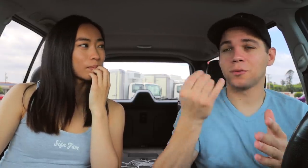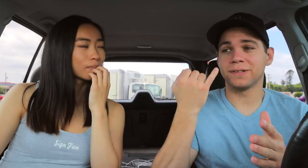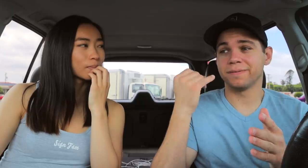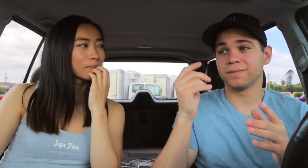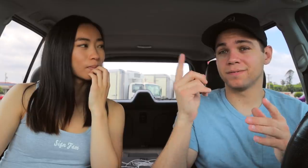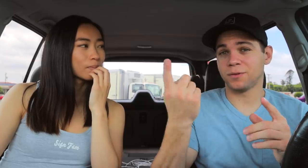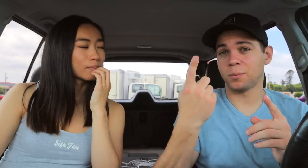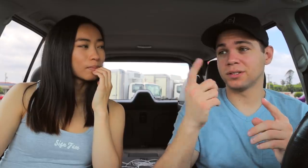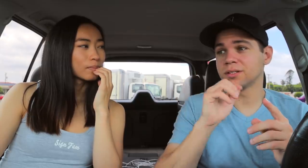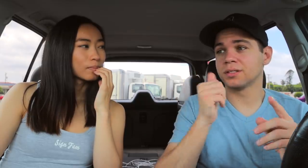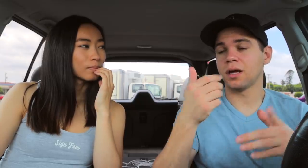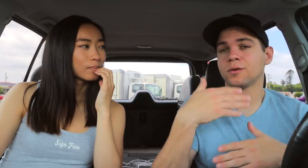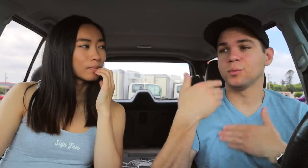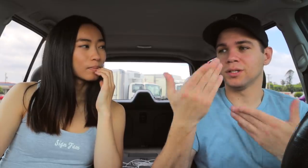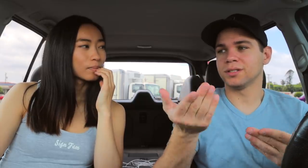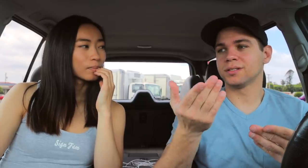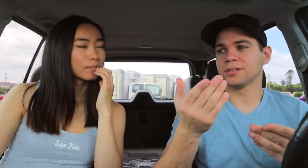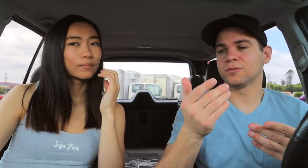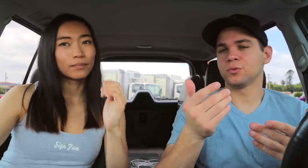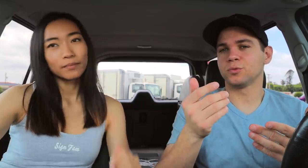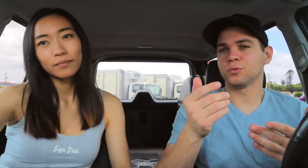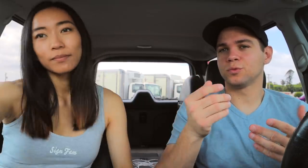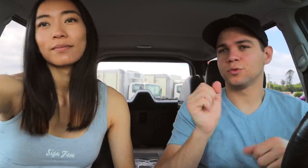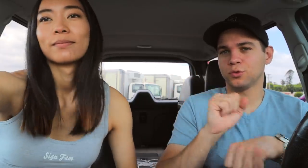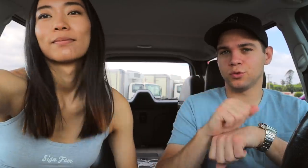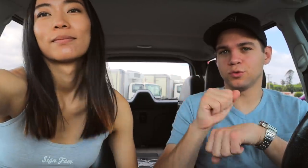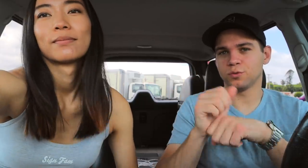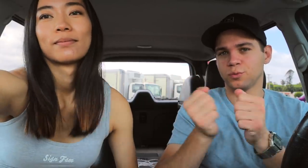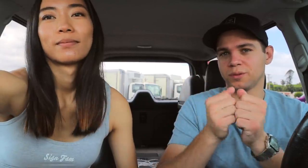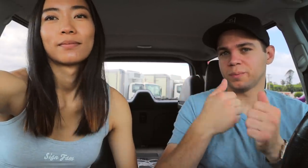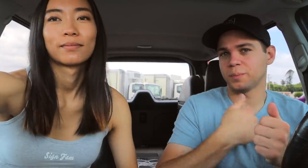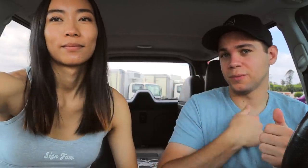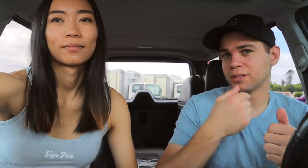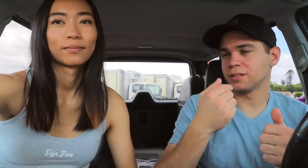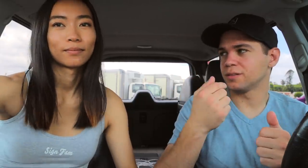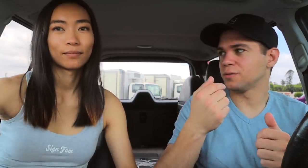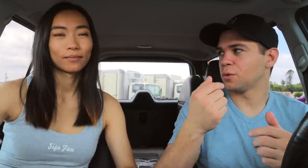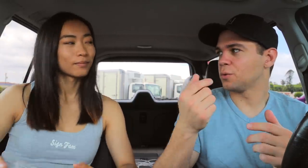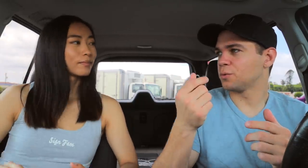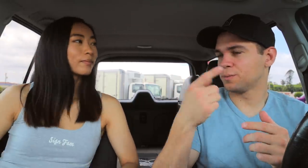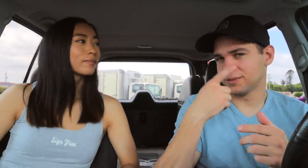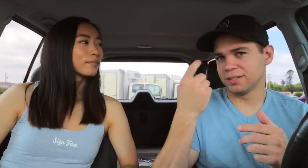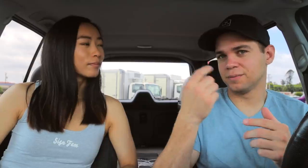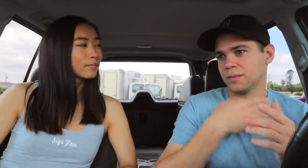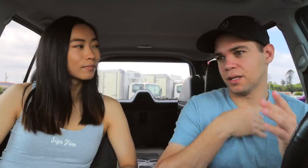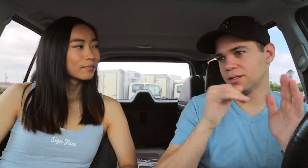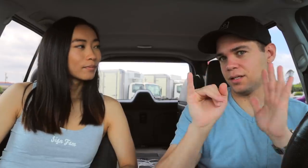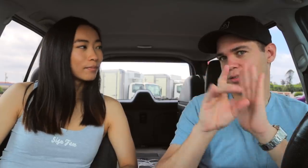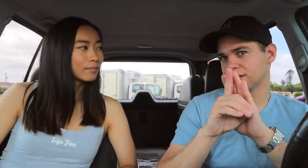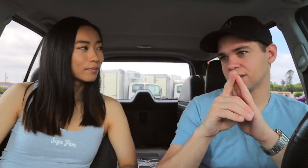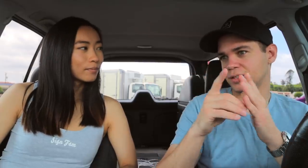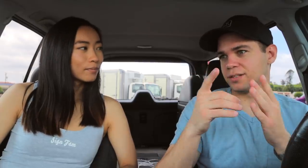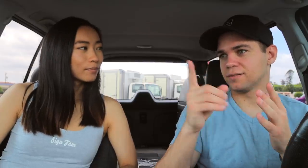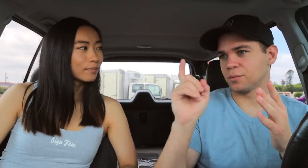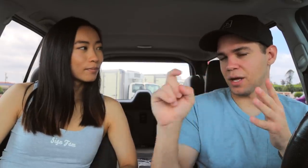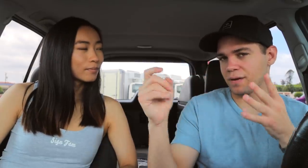And if someone is not willing to work with me, because it's my identify.